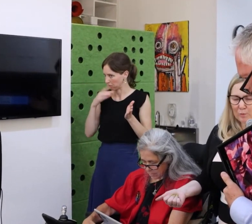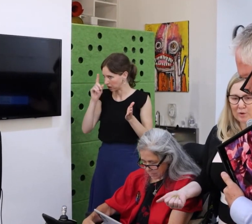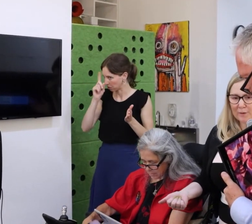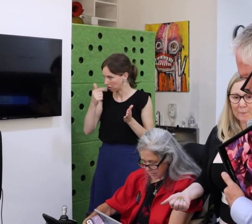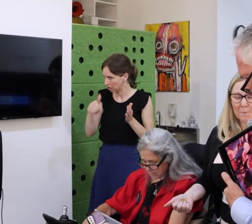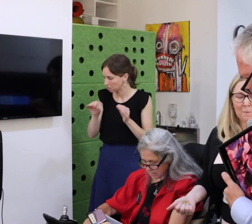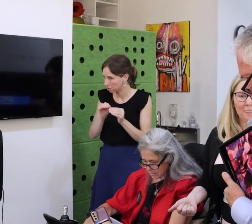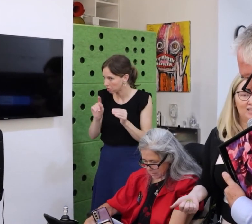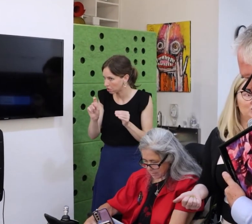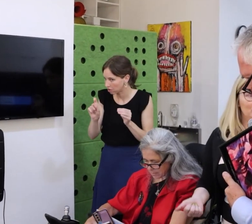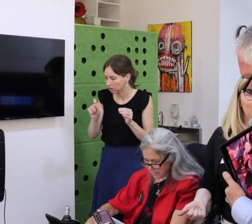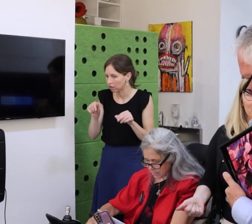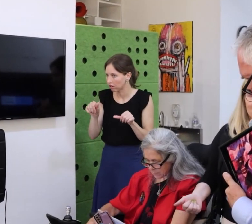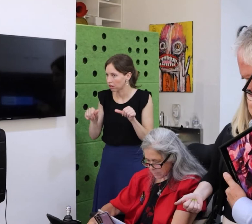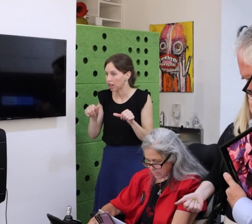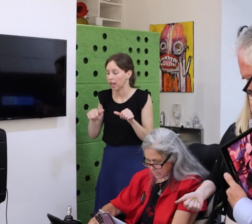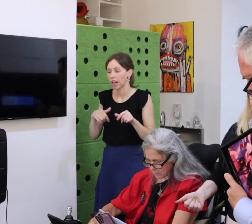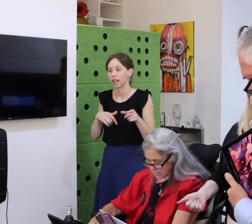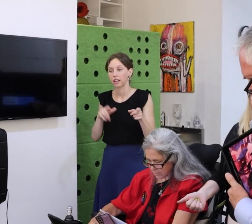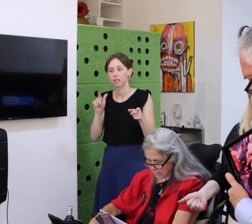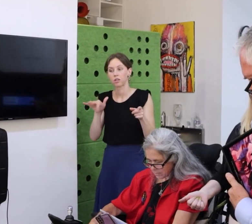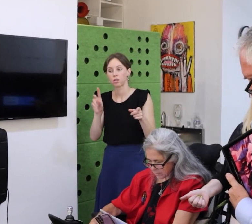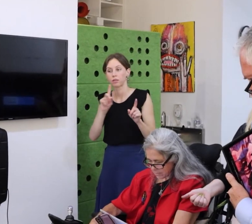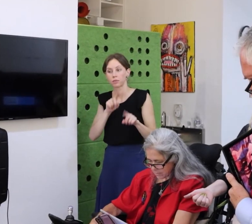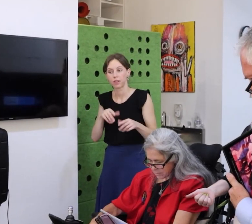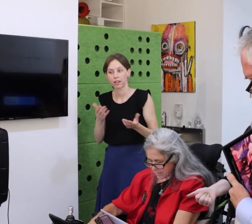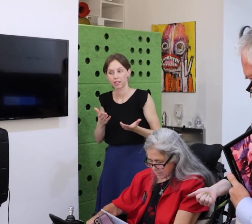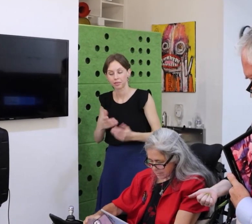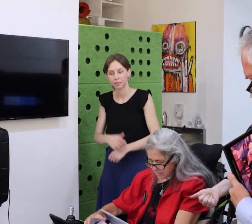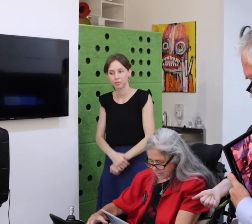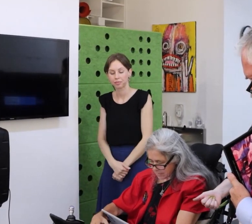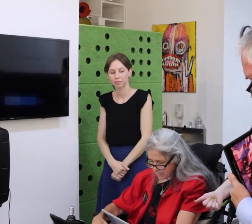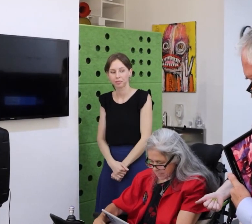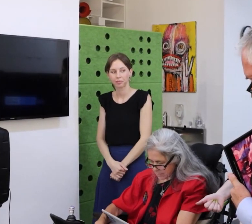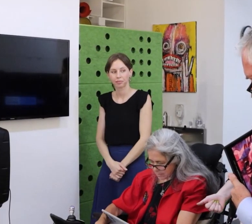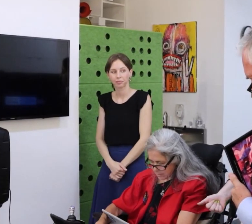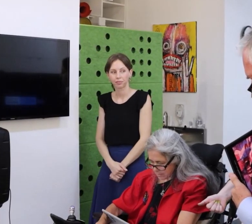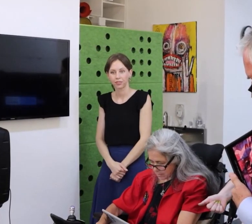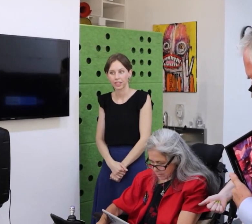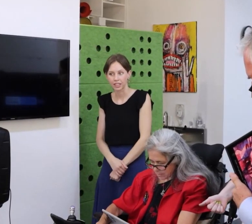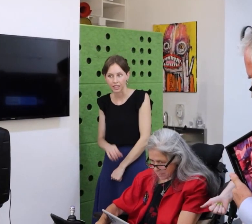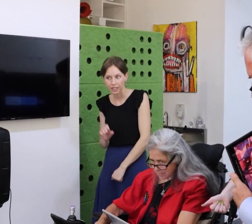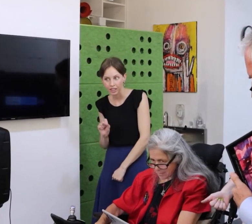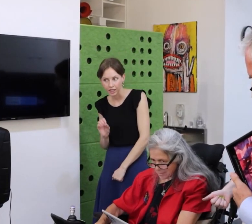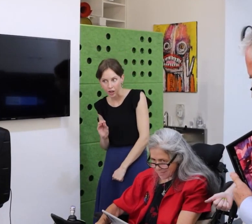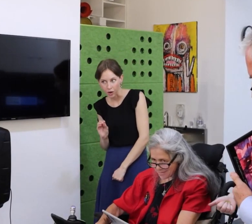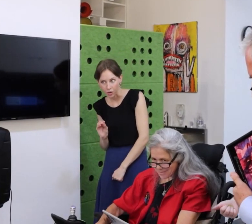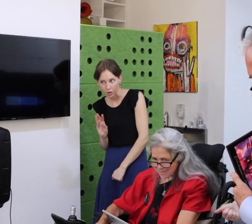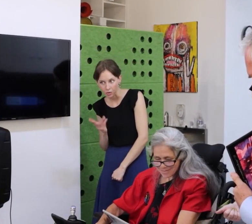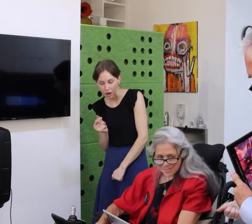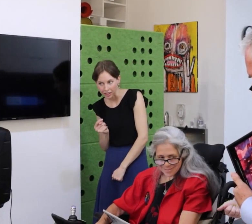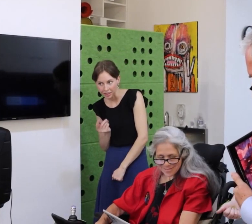Now if you are an independent contractor and you handle clients, it’s probably, for most folks,